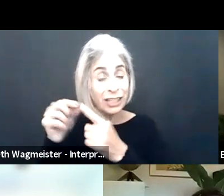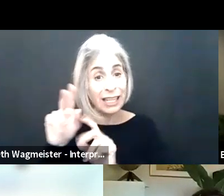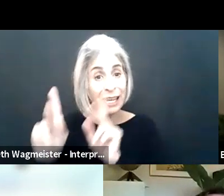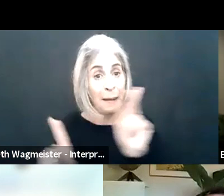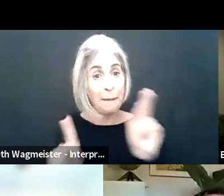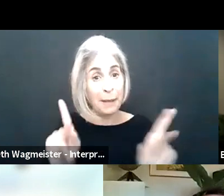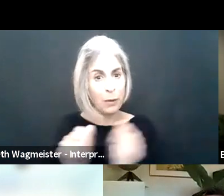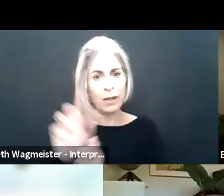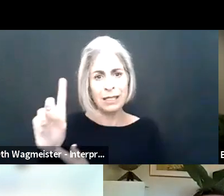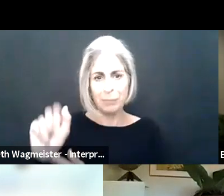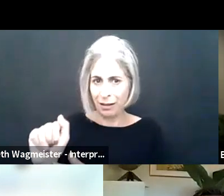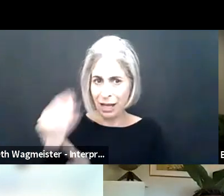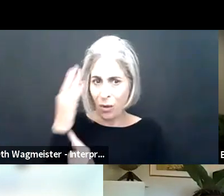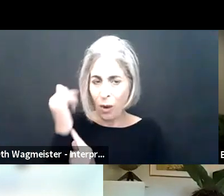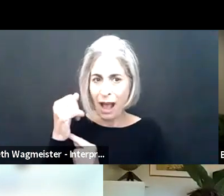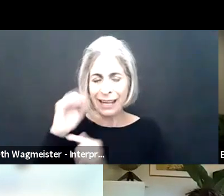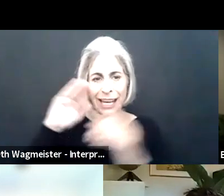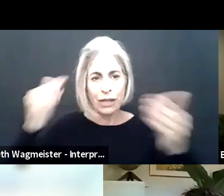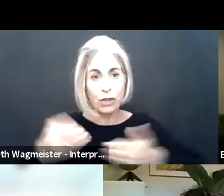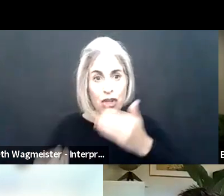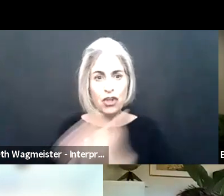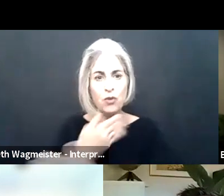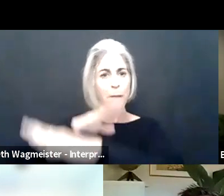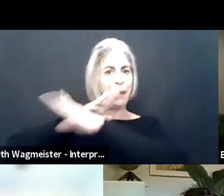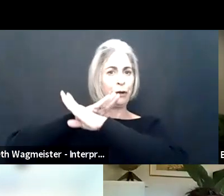Which kind of puts hardship on people at large, but also people with disabilities